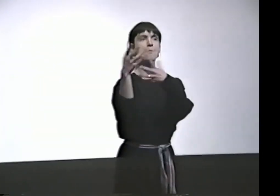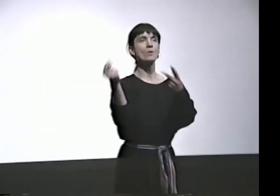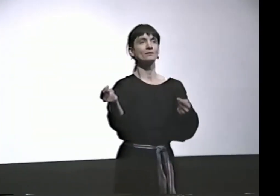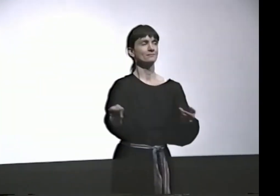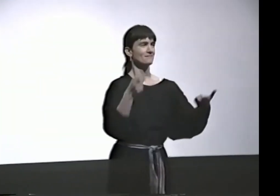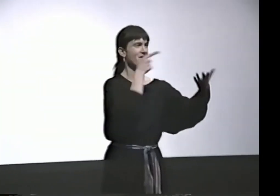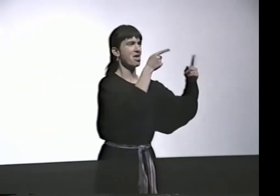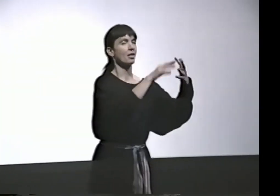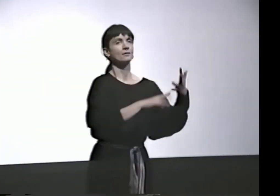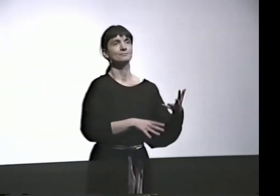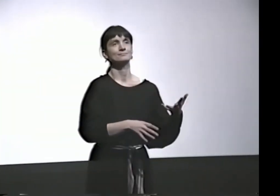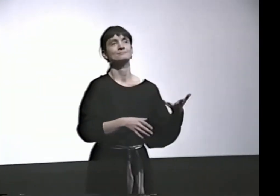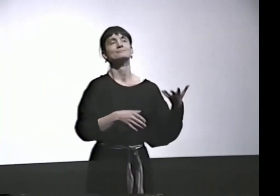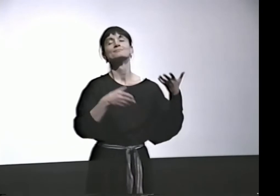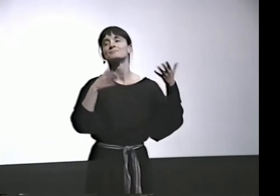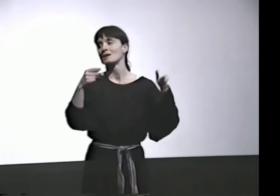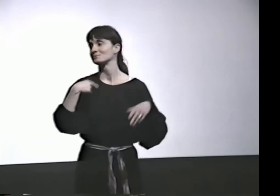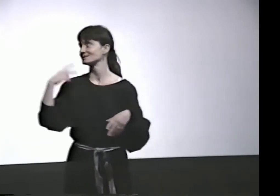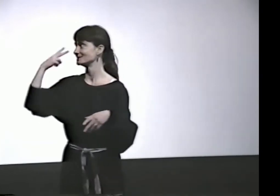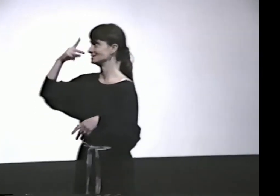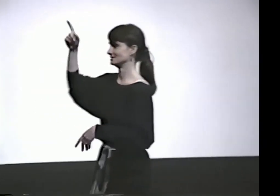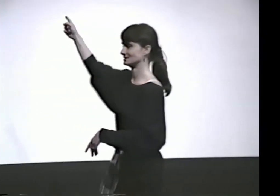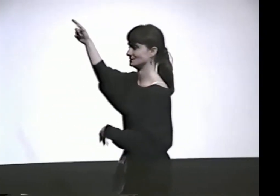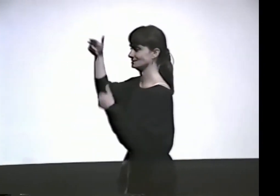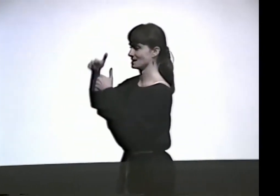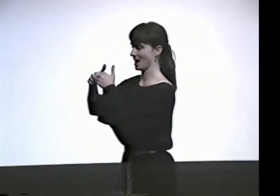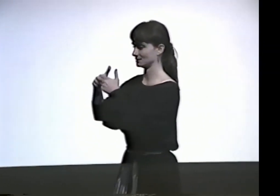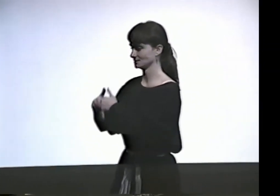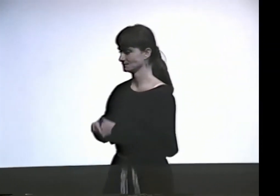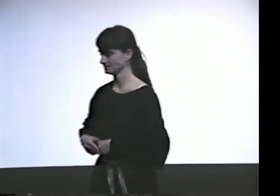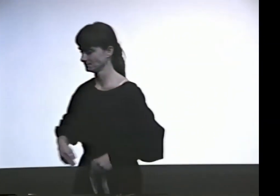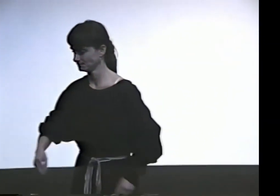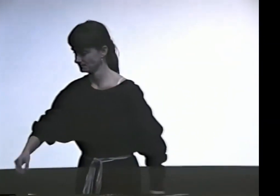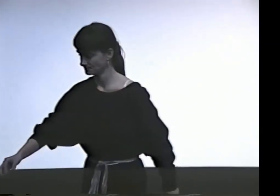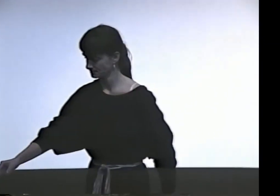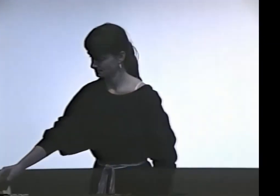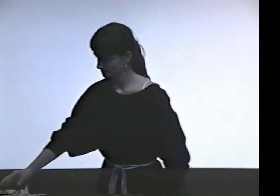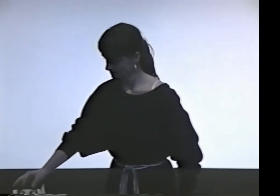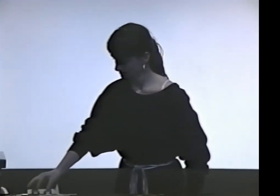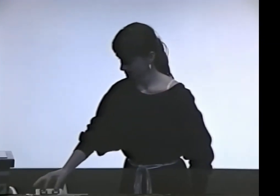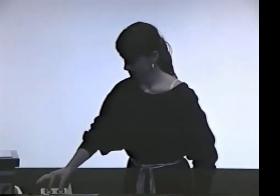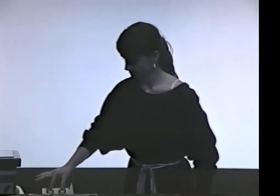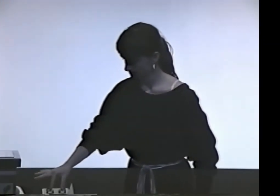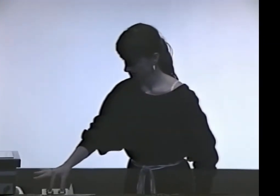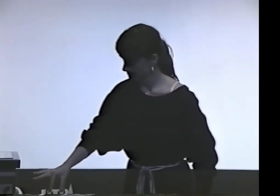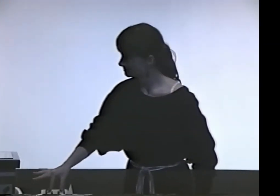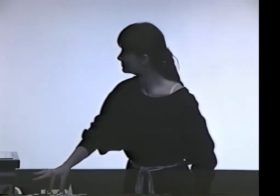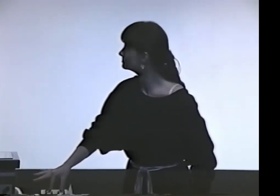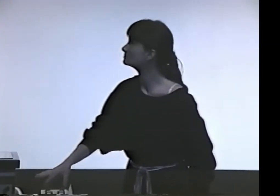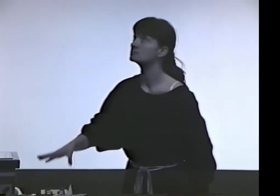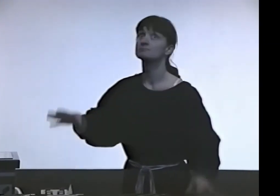ABOUT WHAT IS ART. I'D LIKE TO SHOW YOU SOME SLIDES.